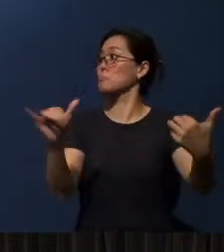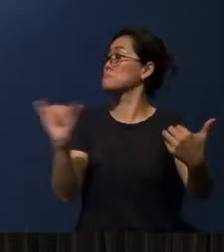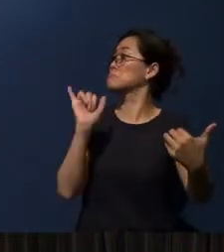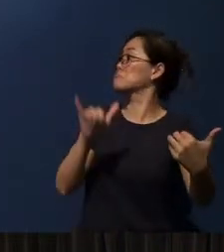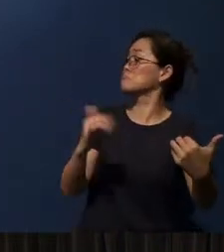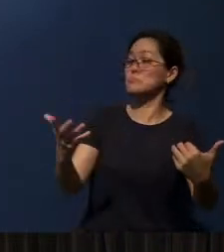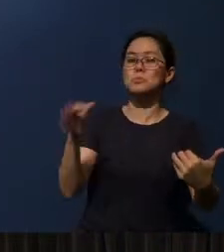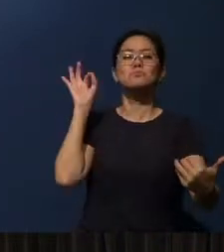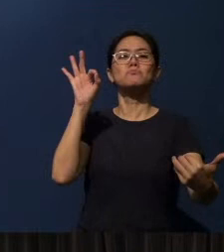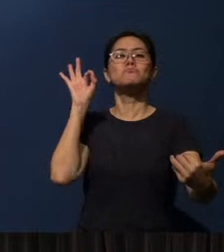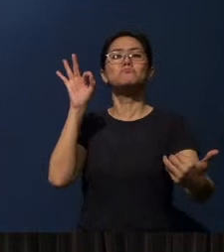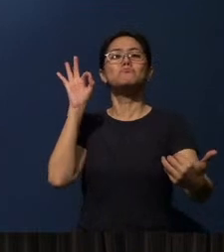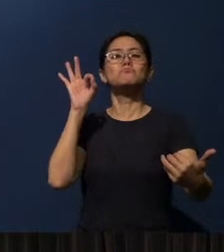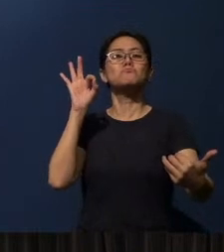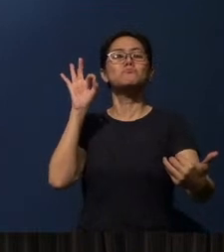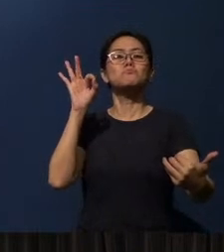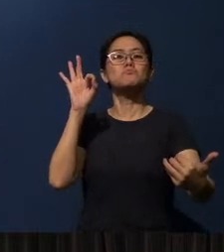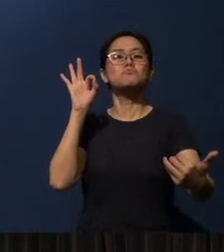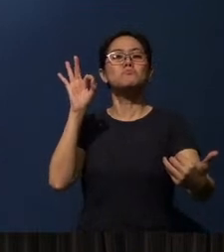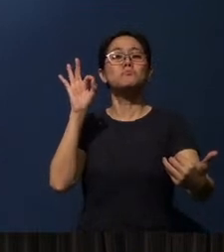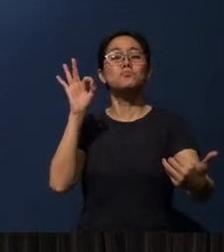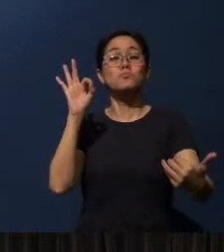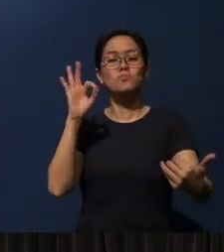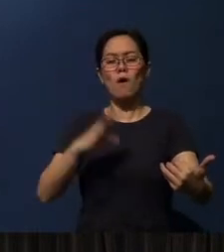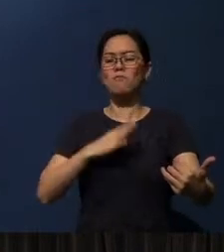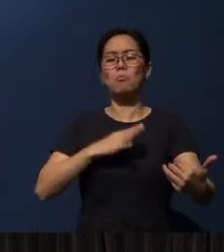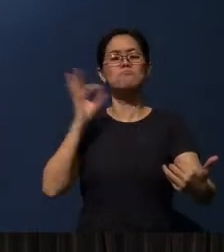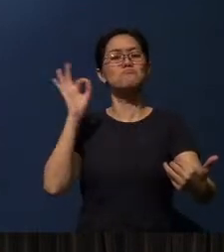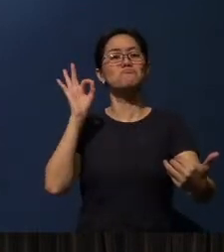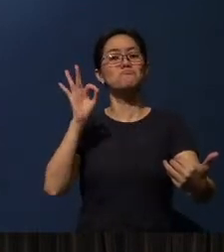where a preacher behind a pulpit preached formally to us,